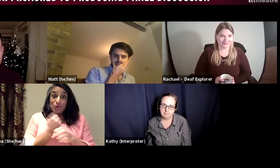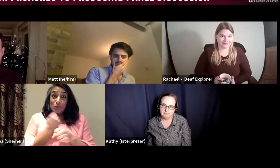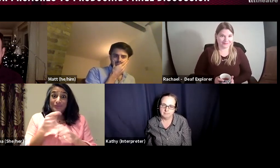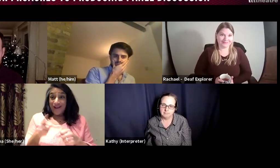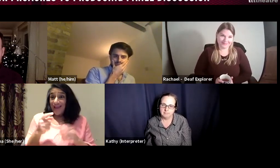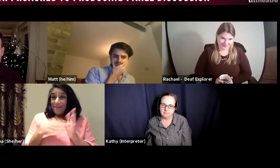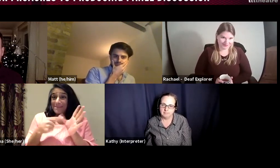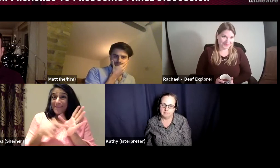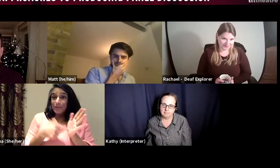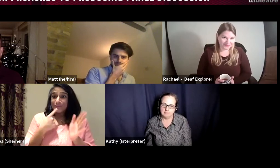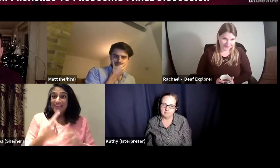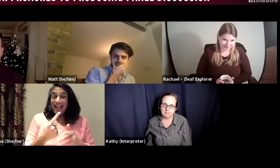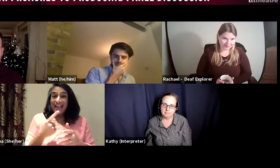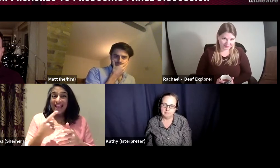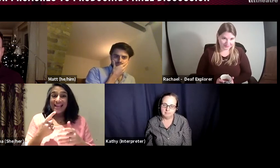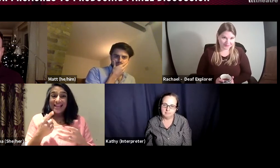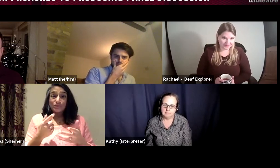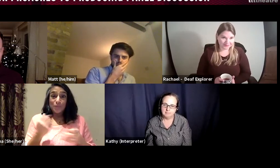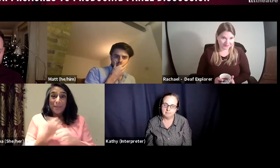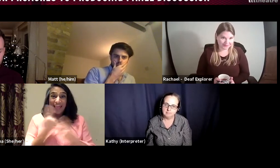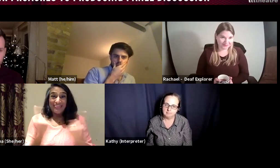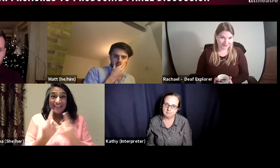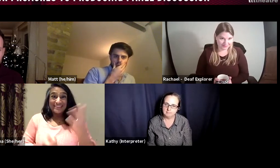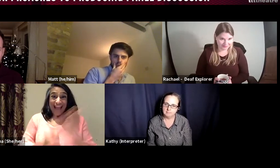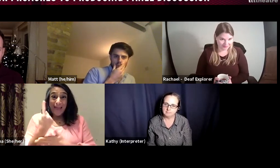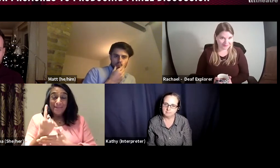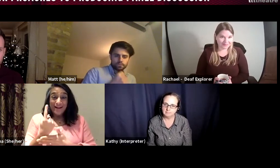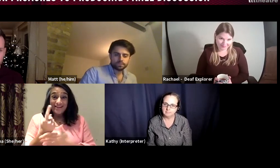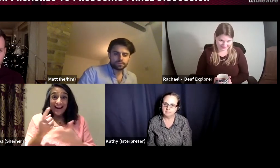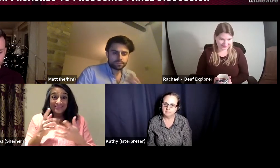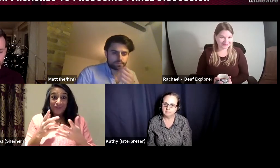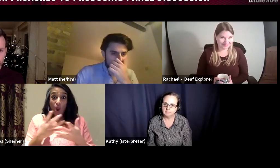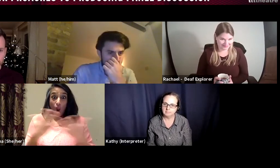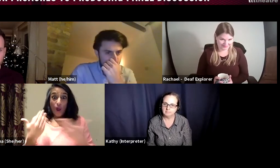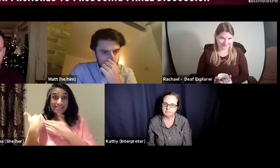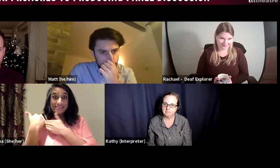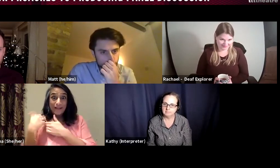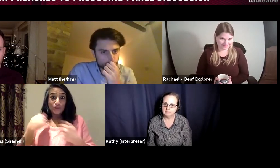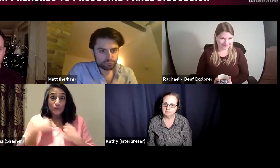is passion, because like Matt was saying it’s role of the producer is to make things happen.